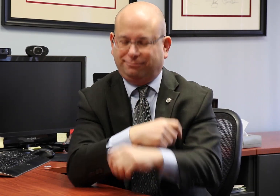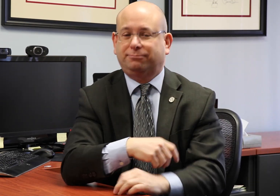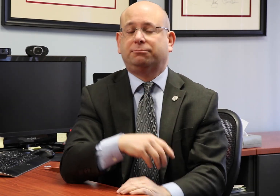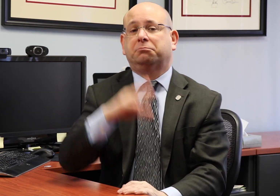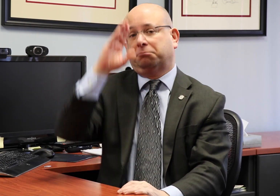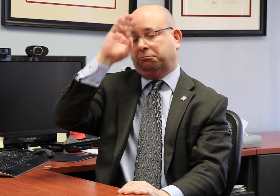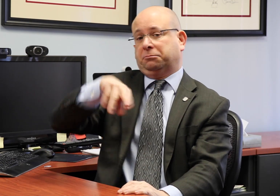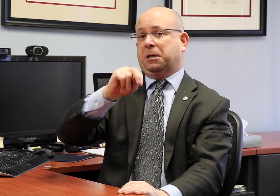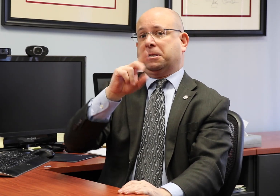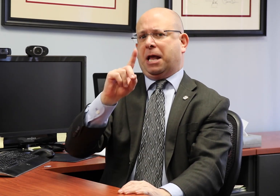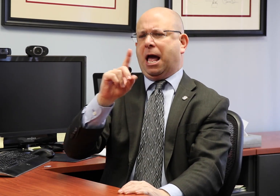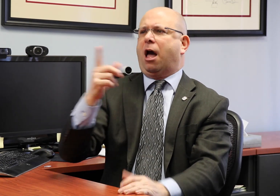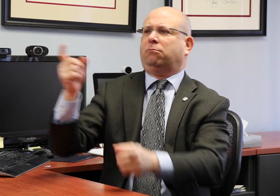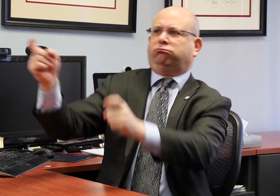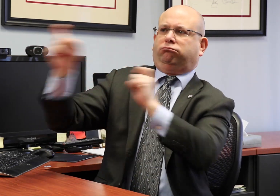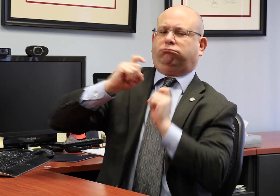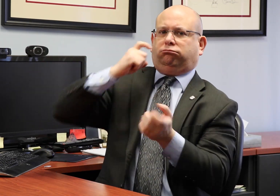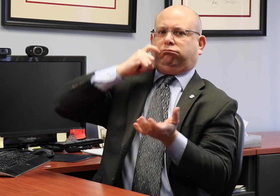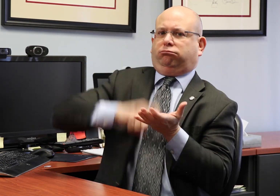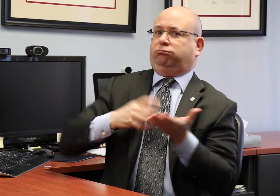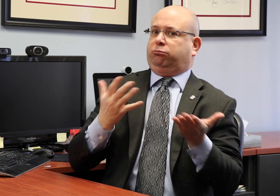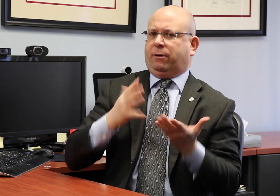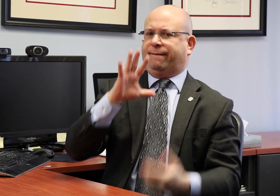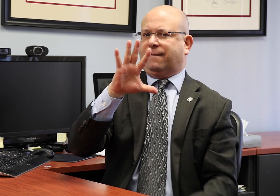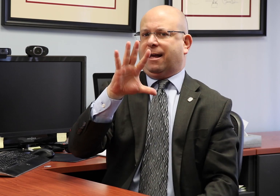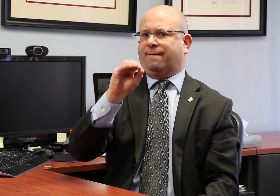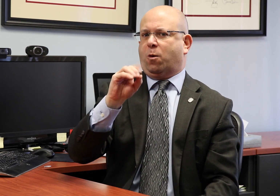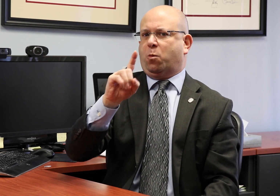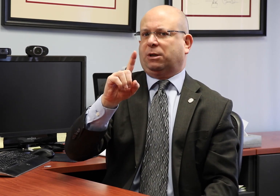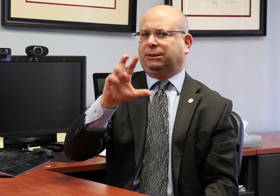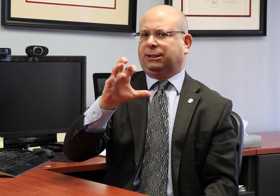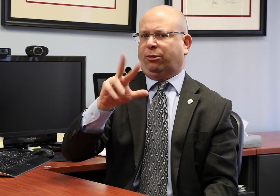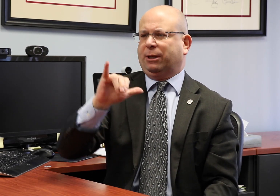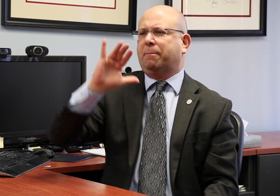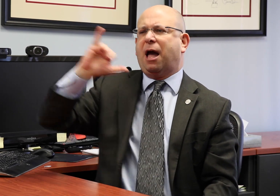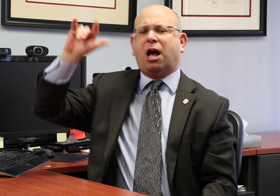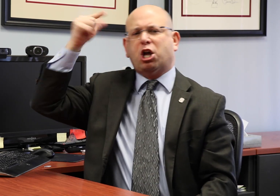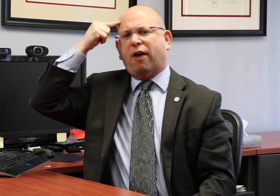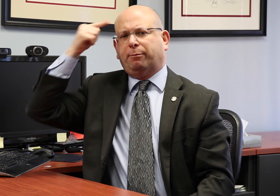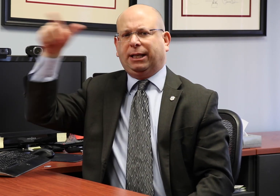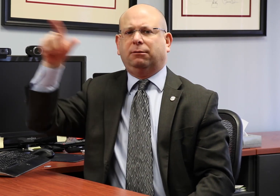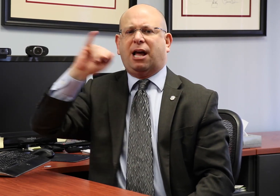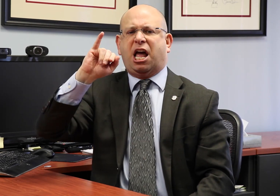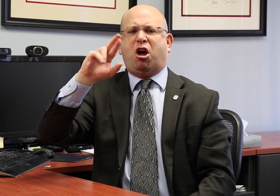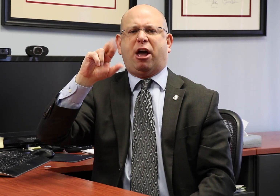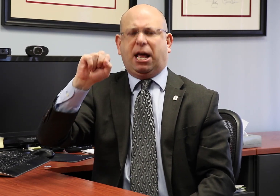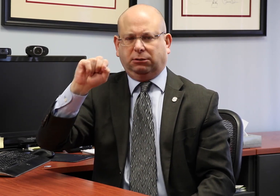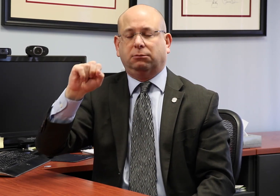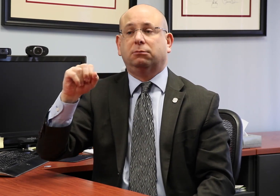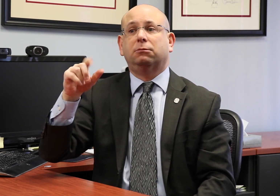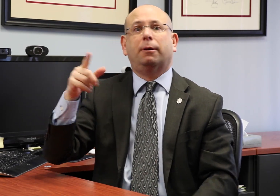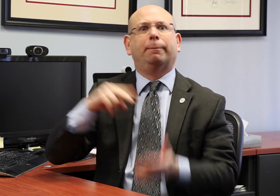The NAD has been approved as a 501c3 tax-exempt organization by the Internal Revenue Service (IRS) which is a U.S. government office.